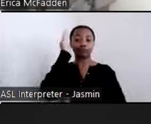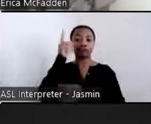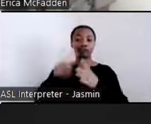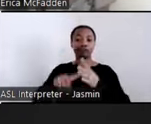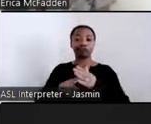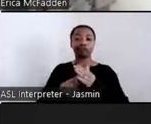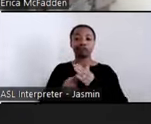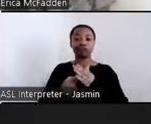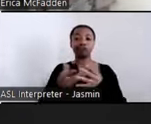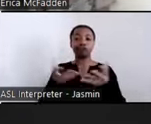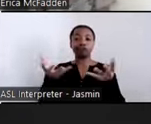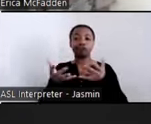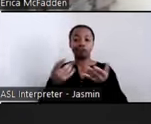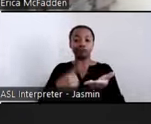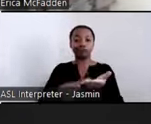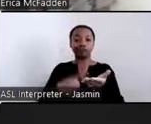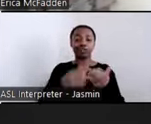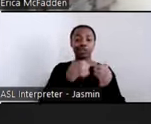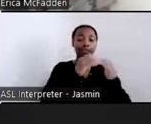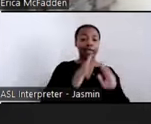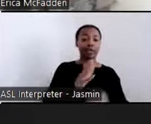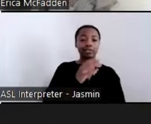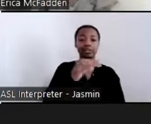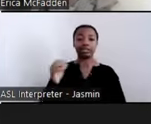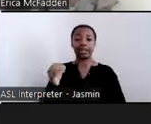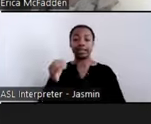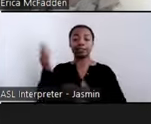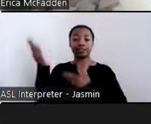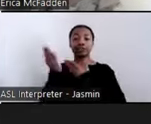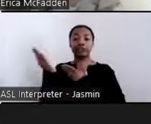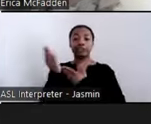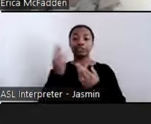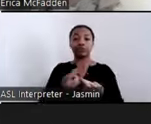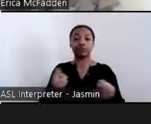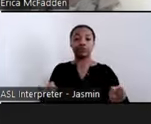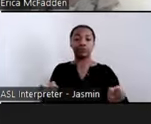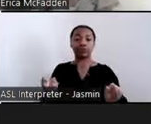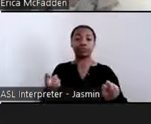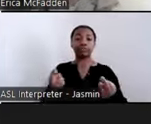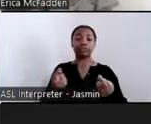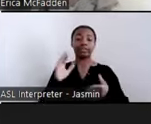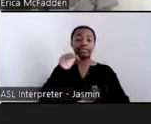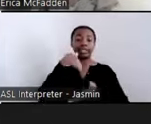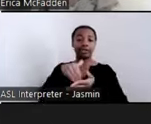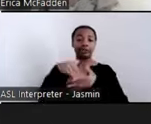and Services Resource Center, which we call HSRC. It stands for a new partnership